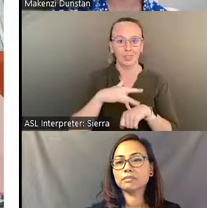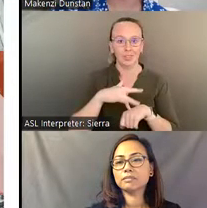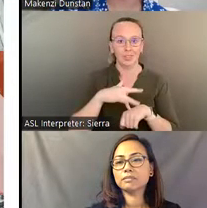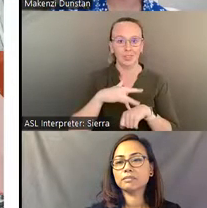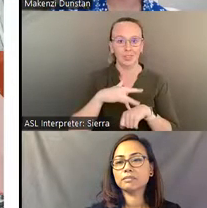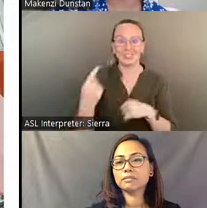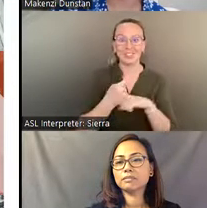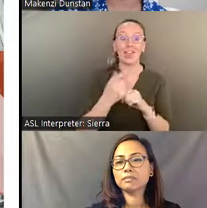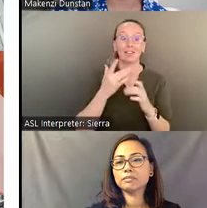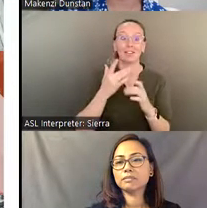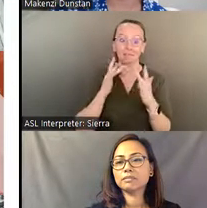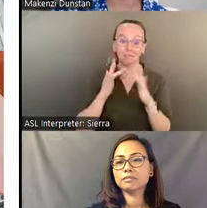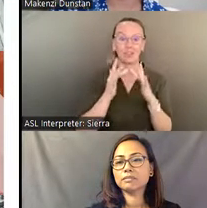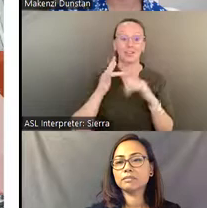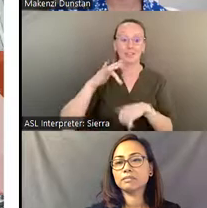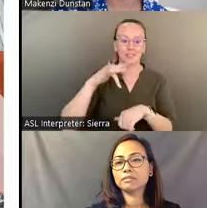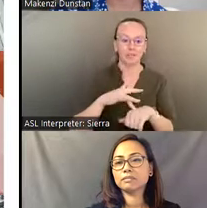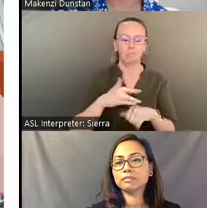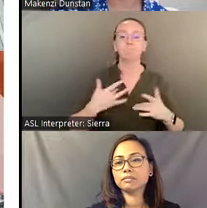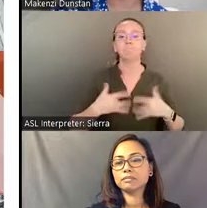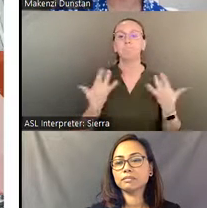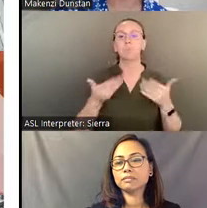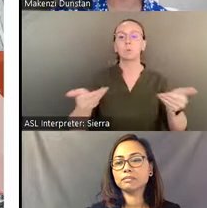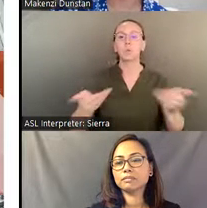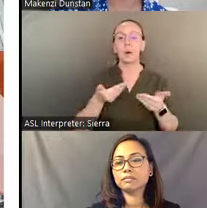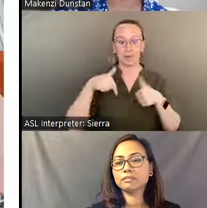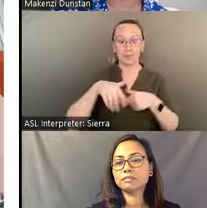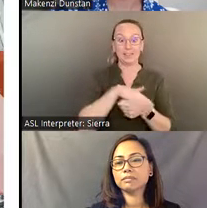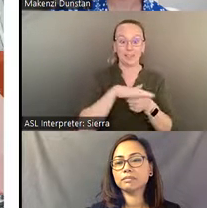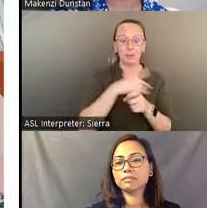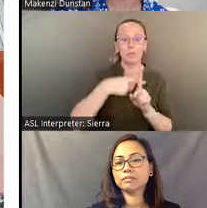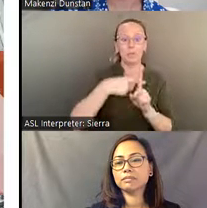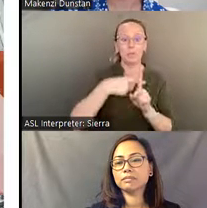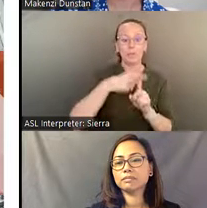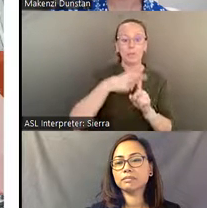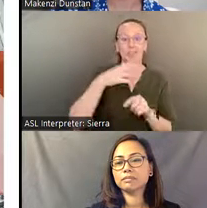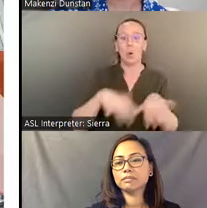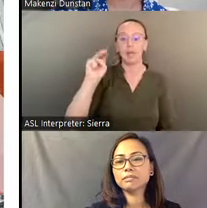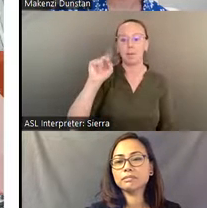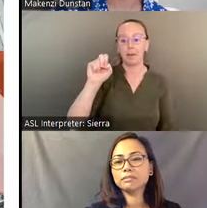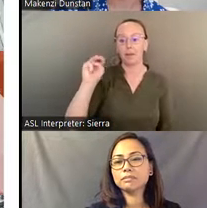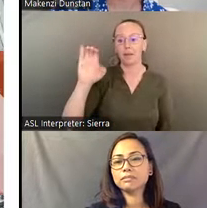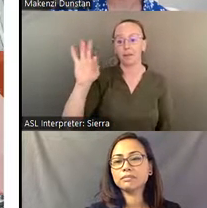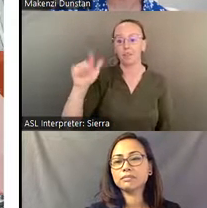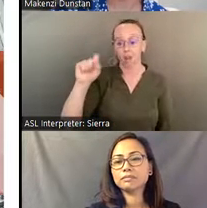I am delighted to welcome this site and your host, Mike McFalls, into the HAHS family and